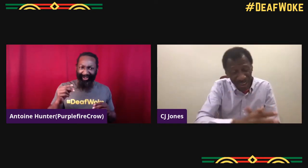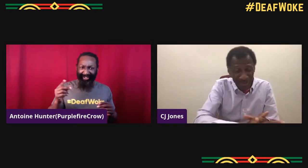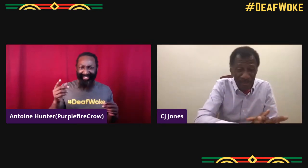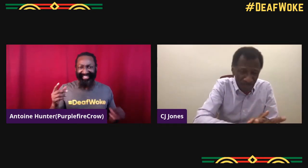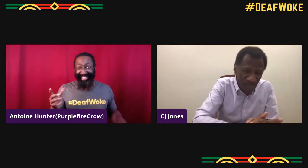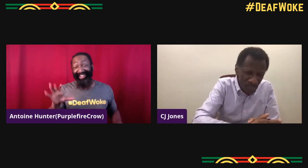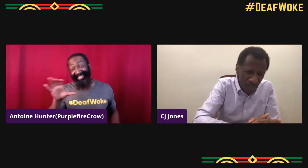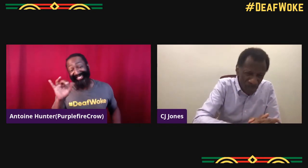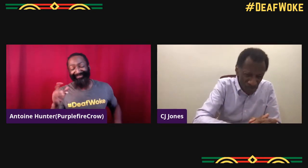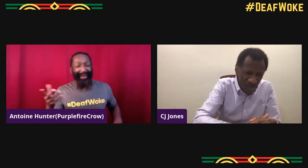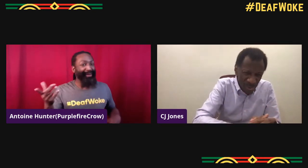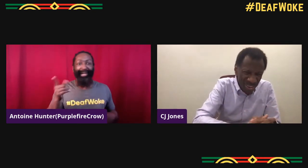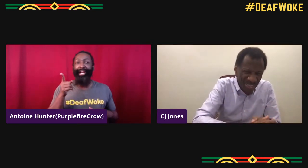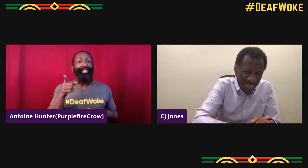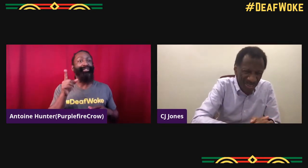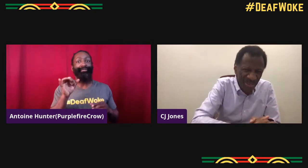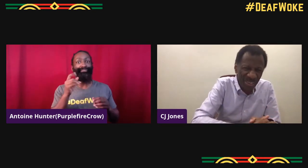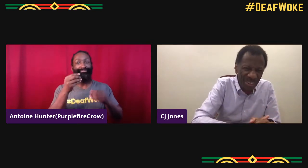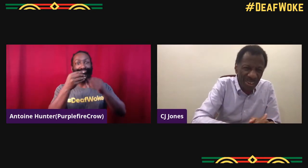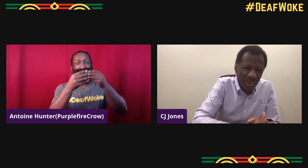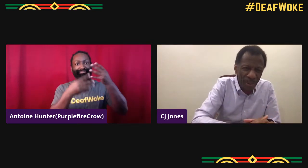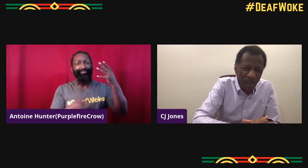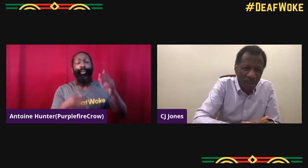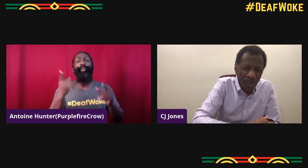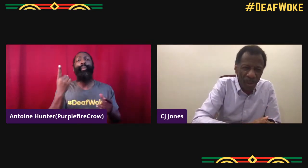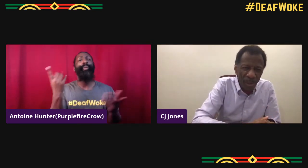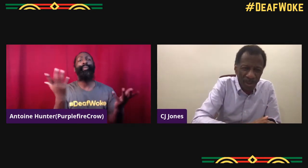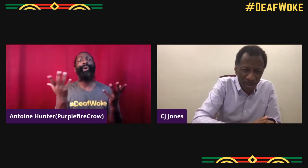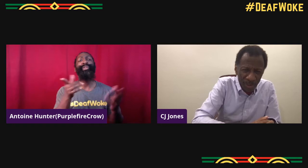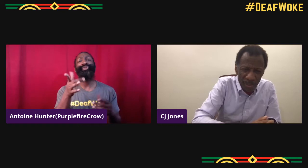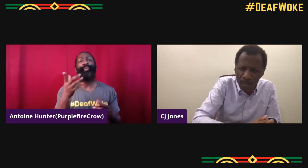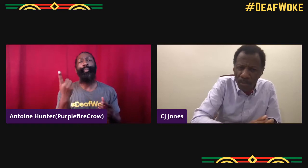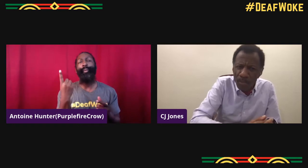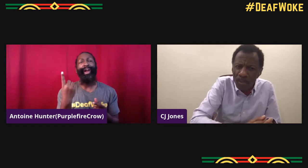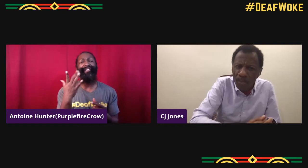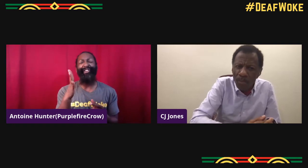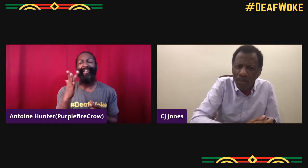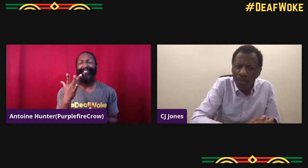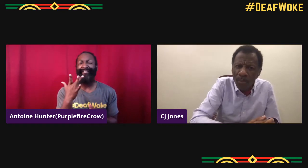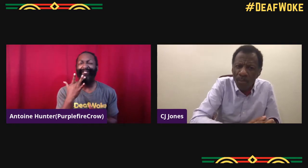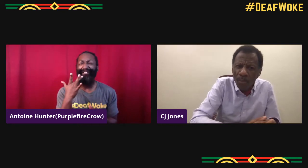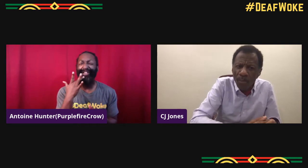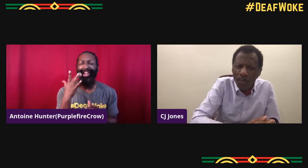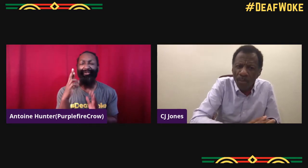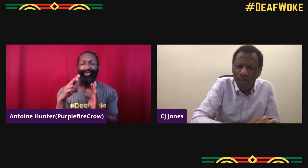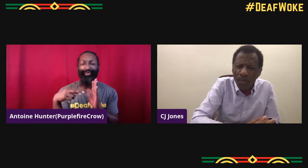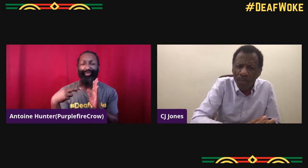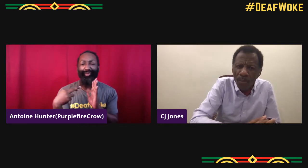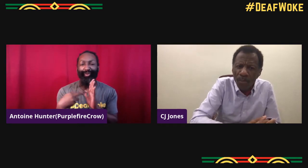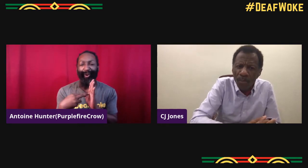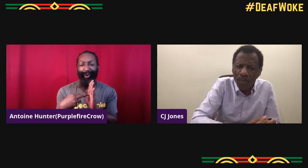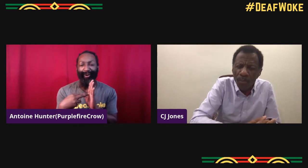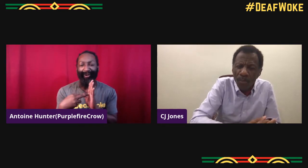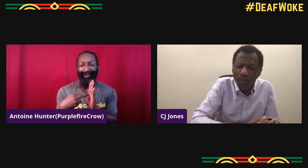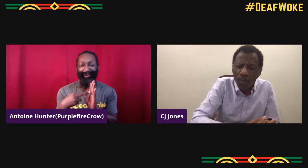When you have the deaf person that's in that small role that makes them seem less intelligent than they are,